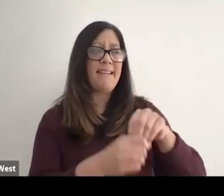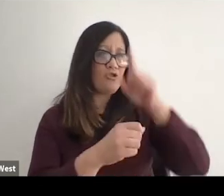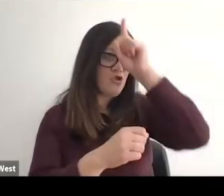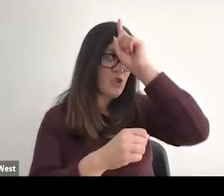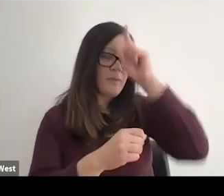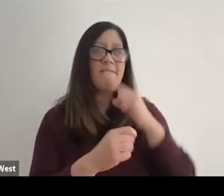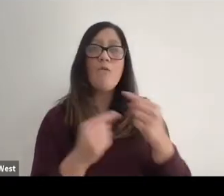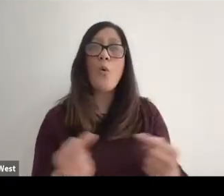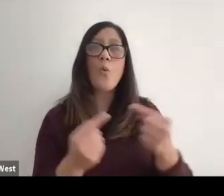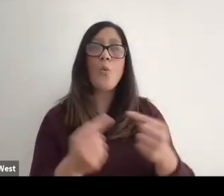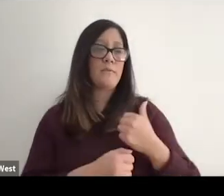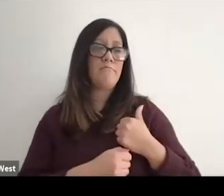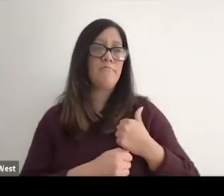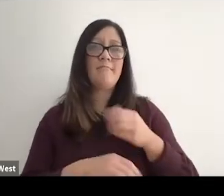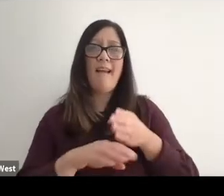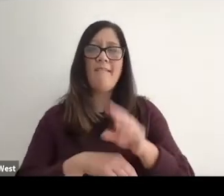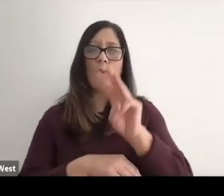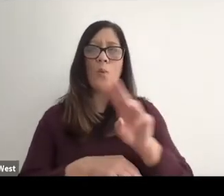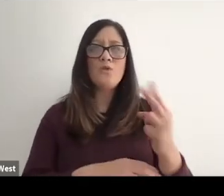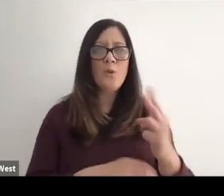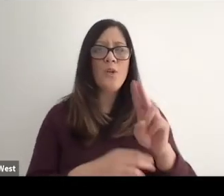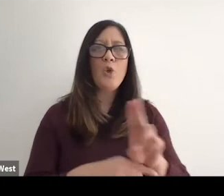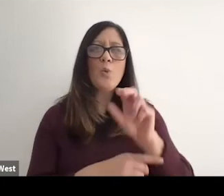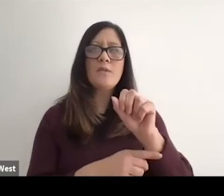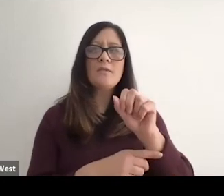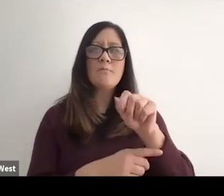did Dylan injured service members coming out of World War Two and using sports